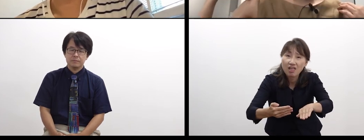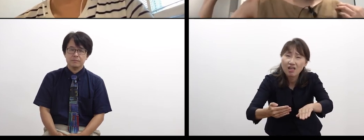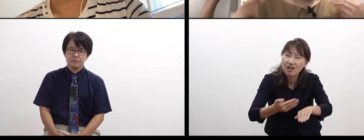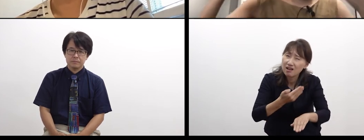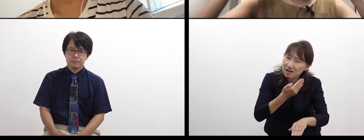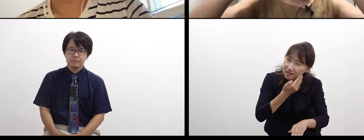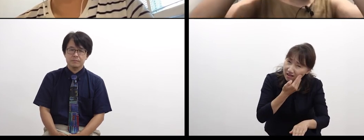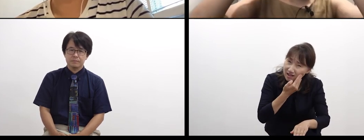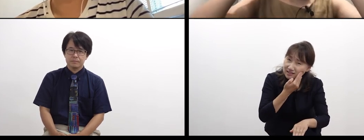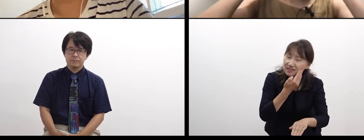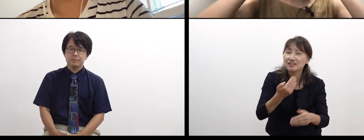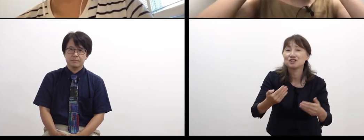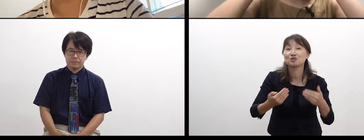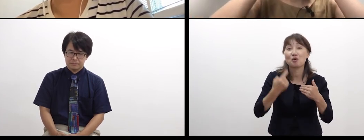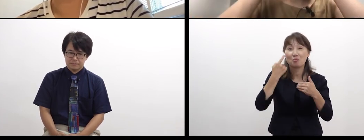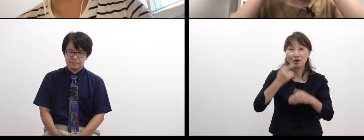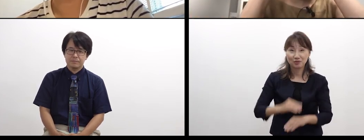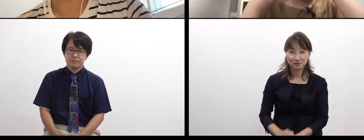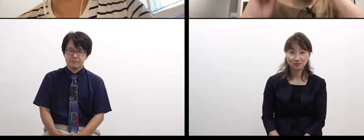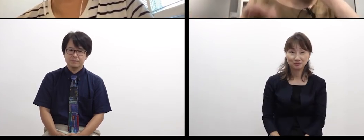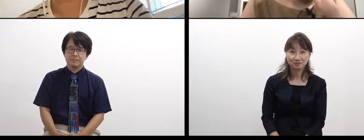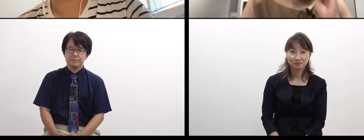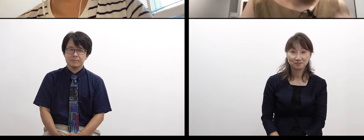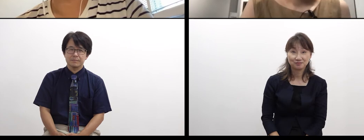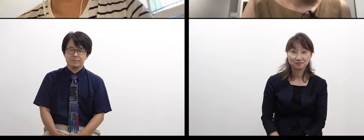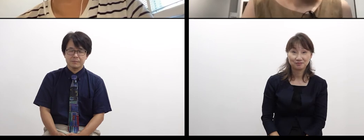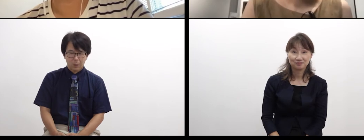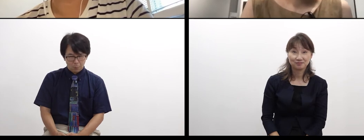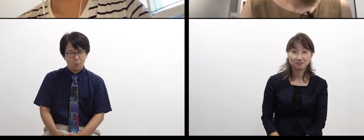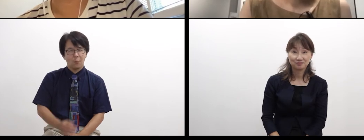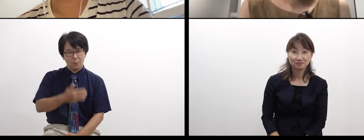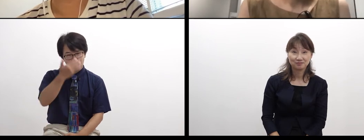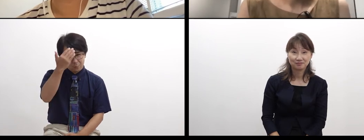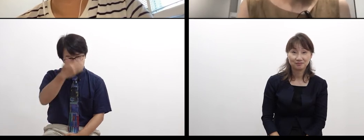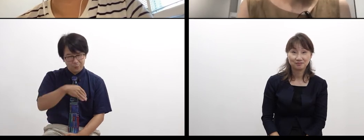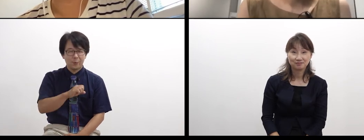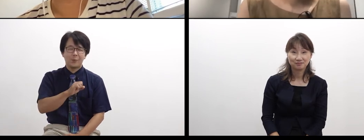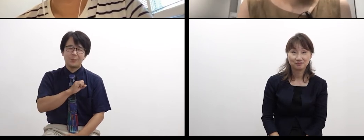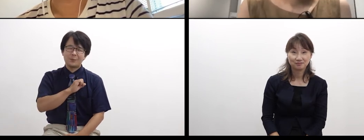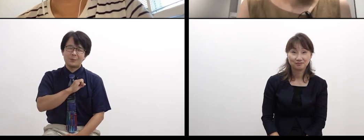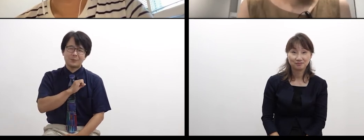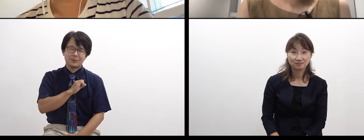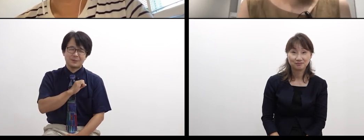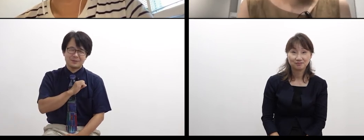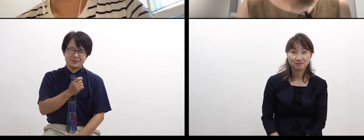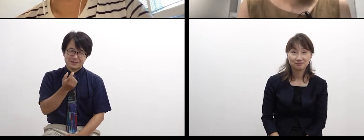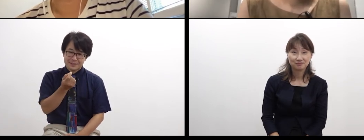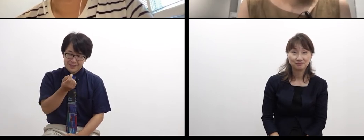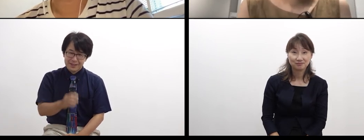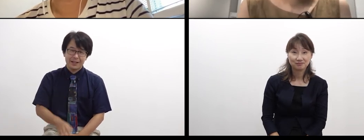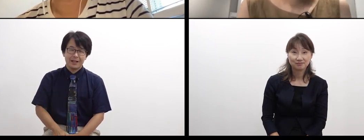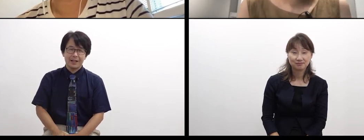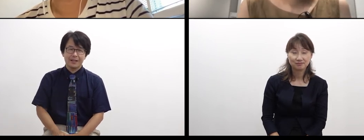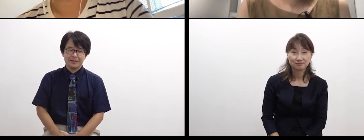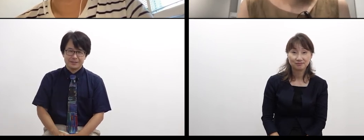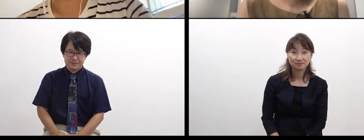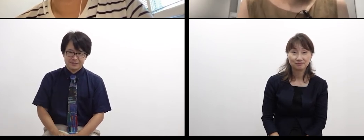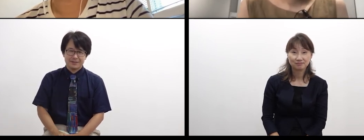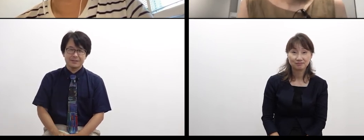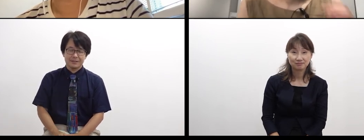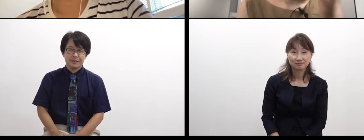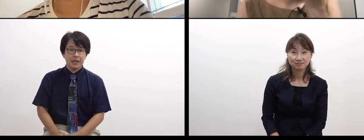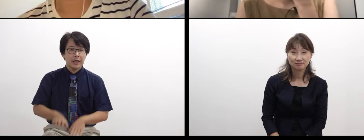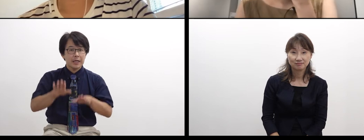Uh-huh. Interesting. Listening to that,